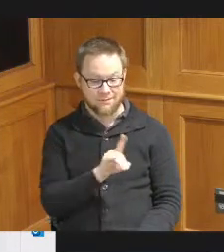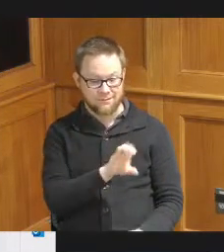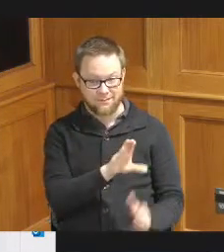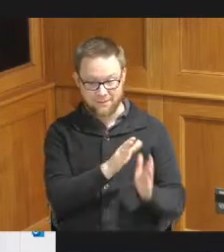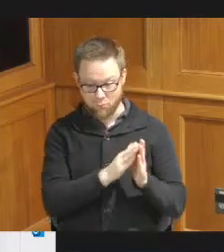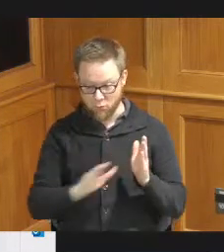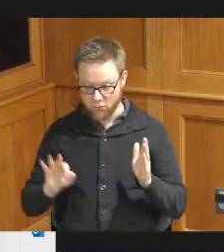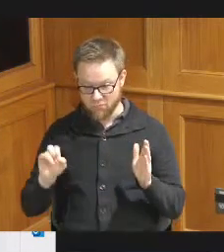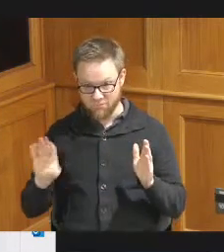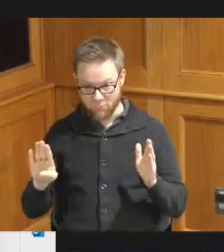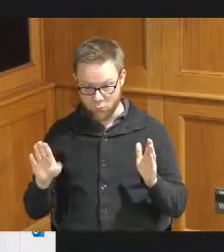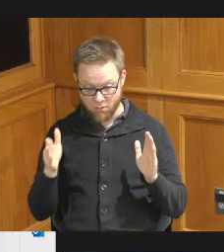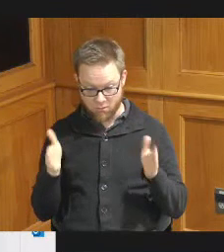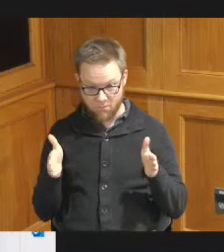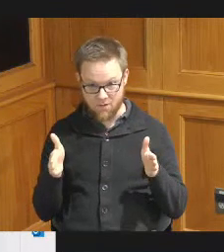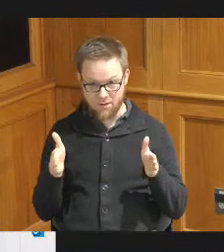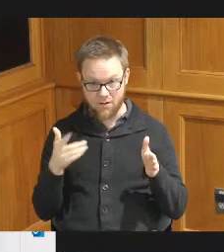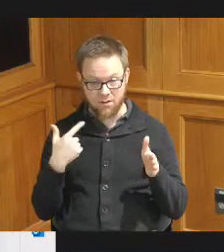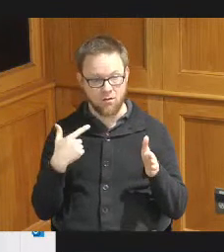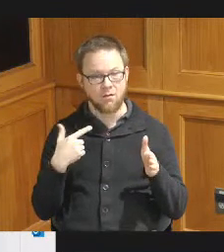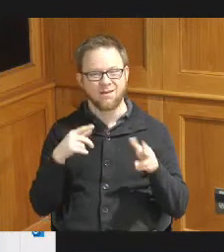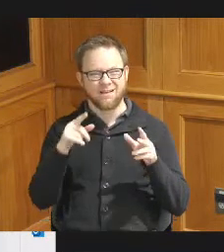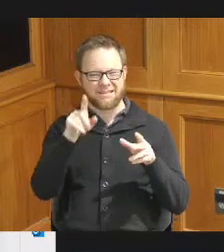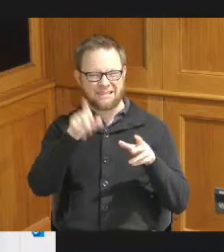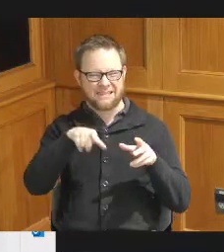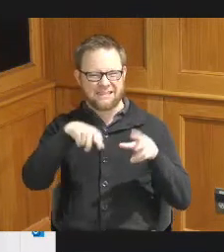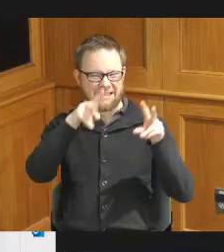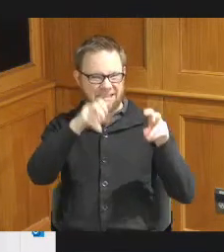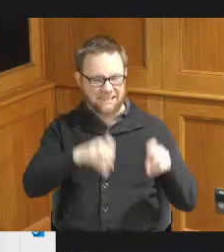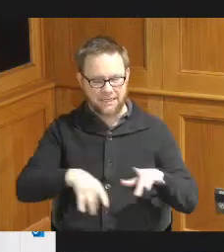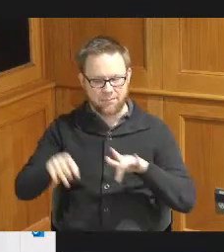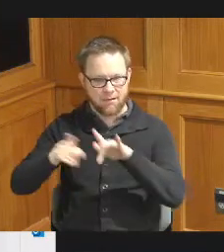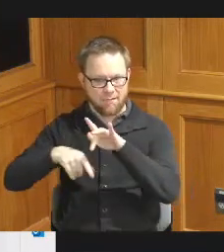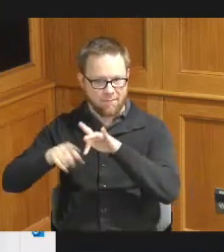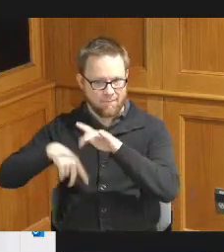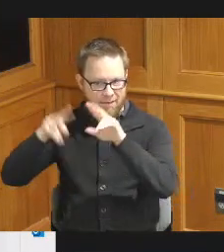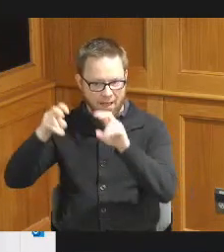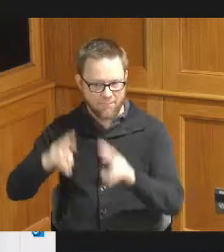February we conducted a needs assessment and gaps analysis for the qualifying populations